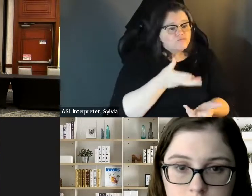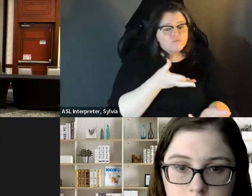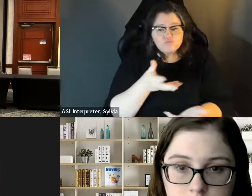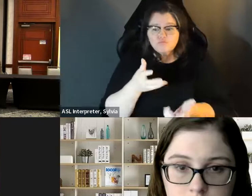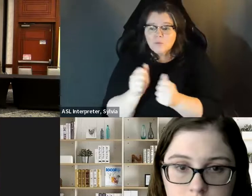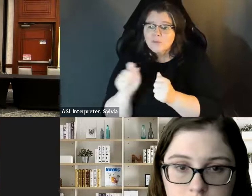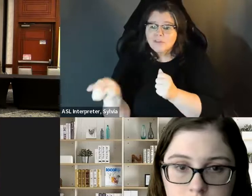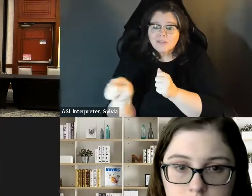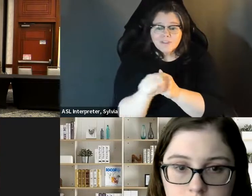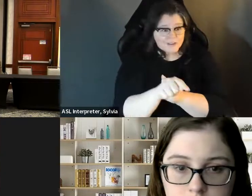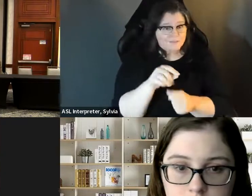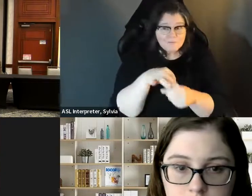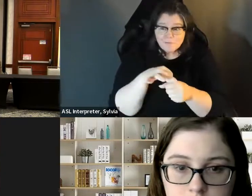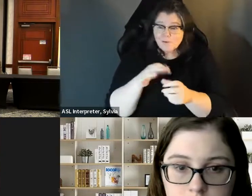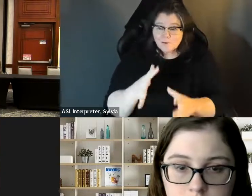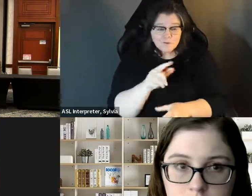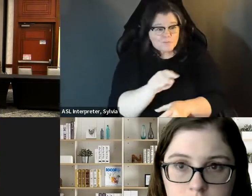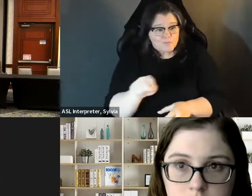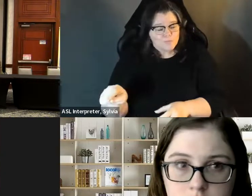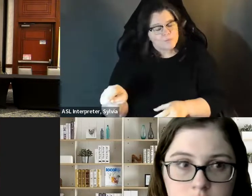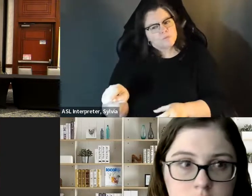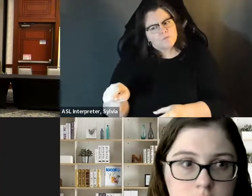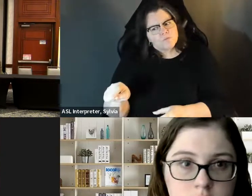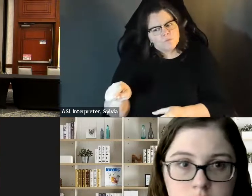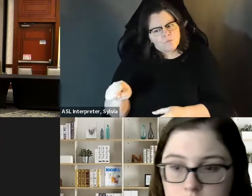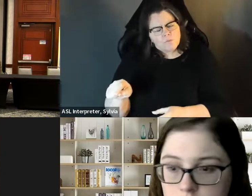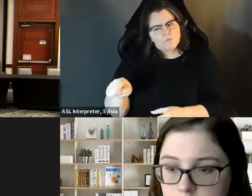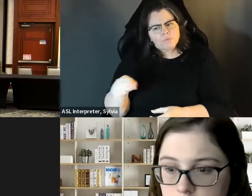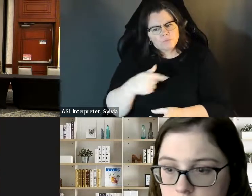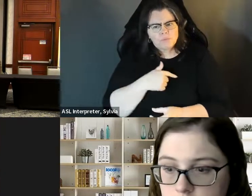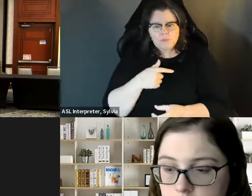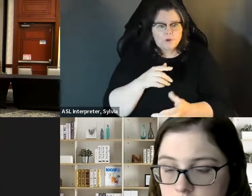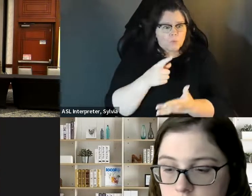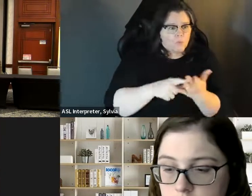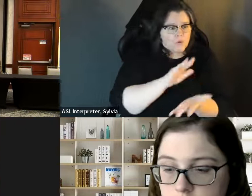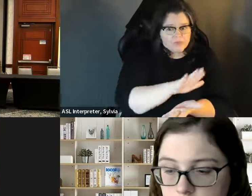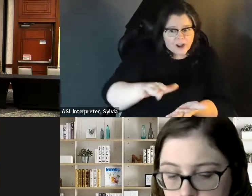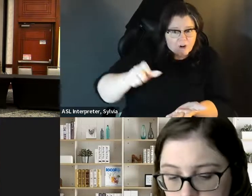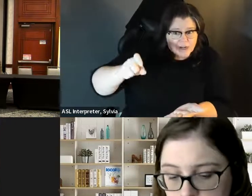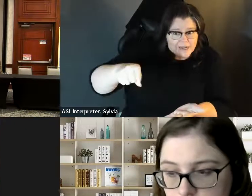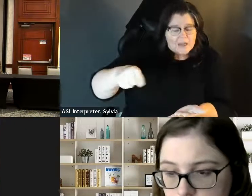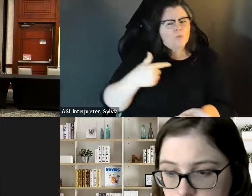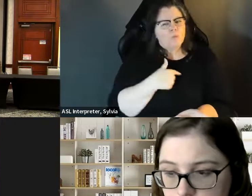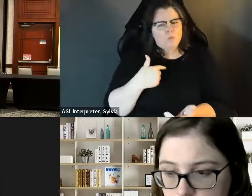While you're talking to your constituents, etc. really important especially on the campaign trail while you' re talking to your constituents, etc. I think